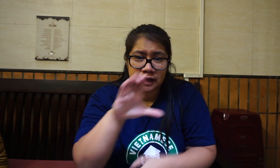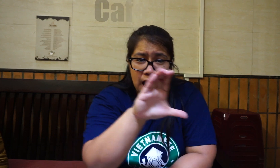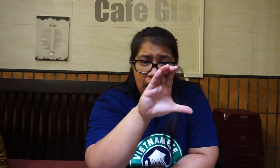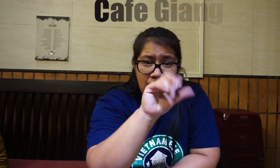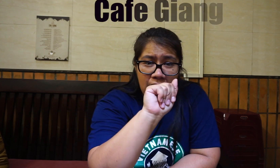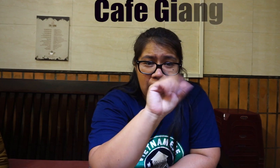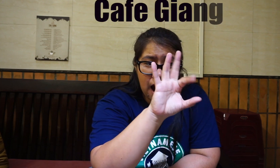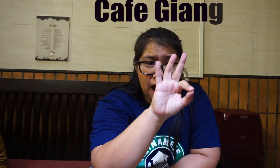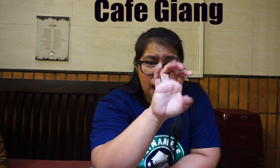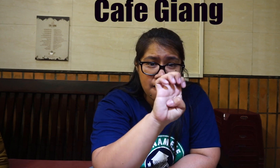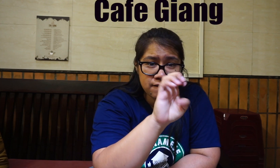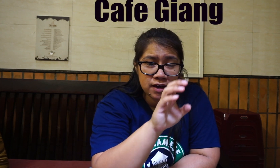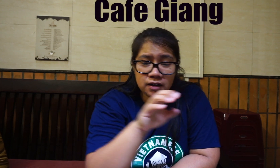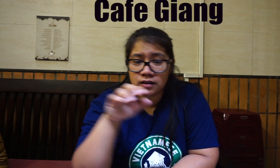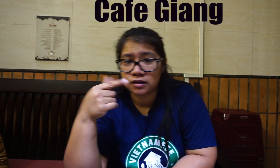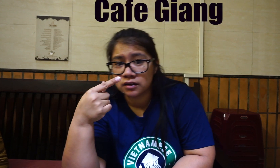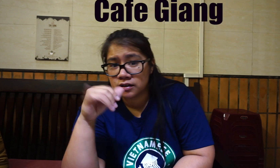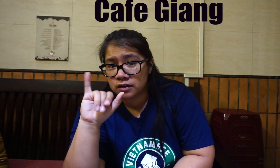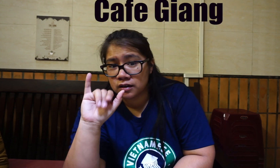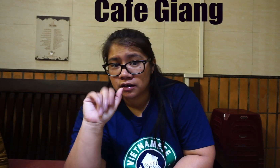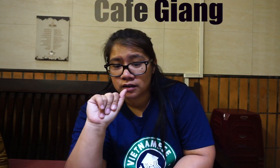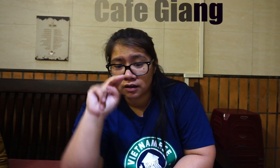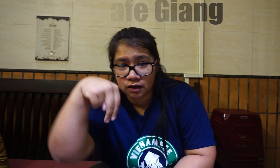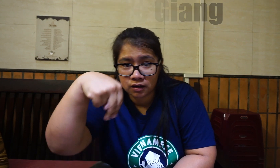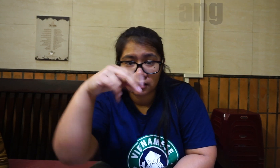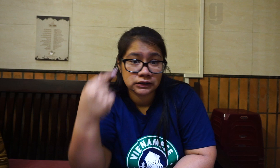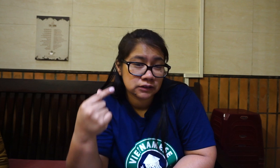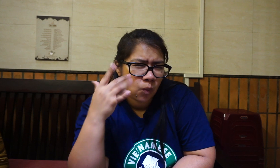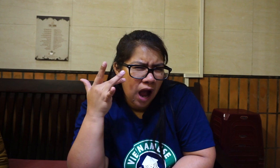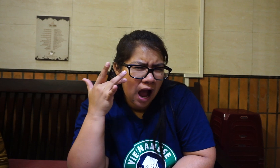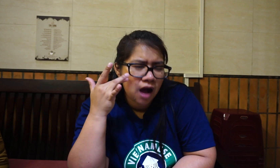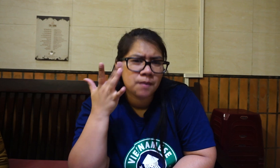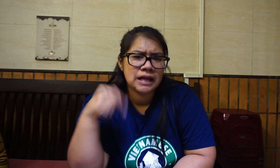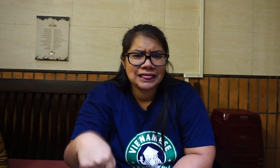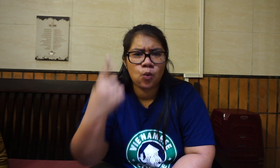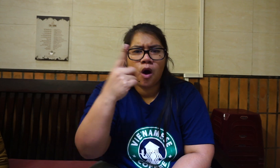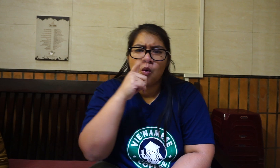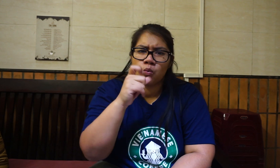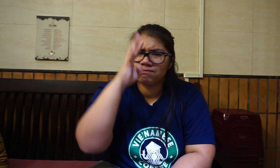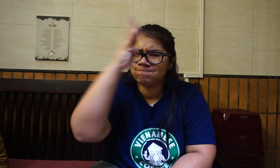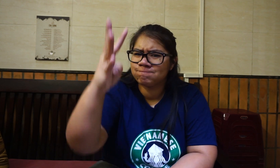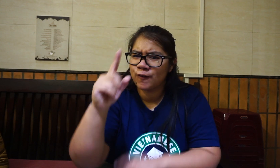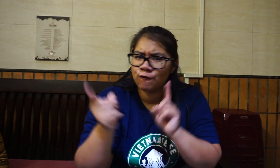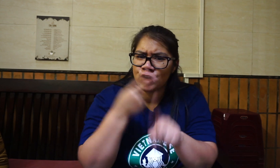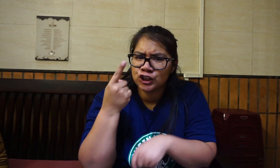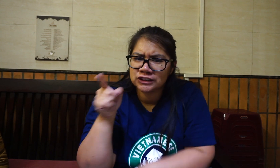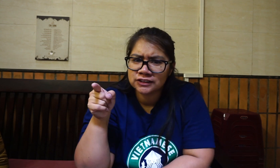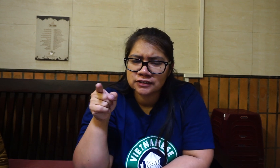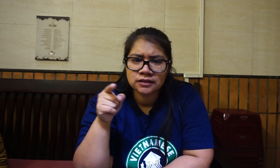Cafe Giang Because they are the one who created it first